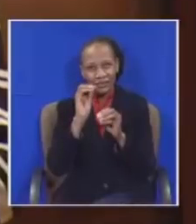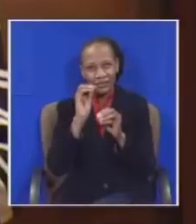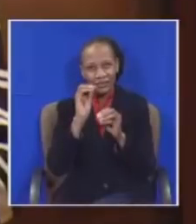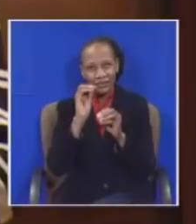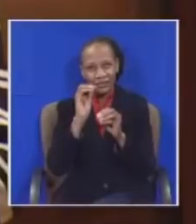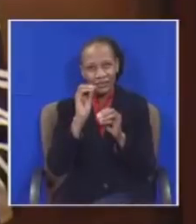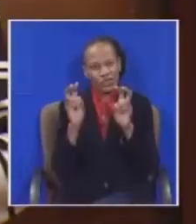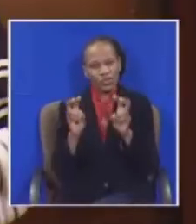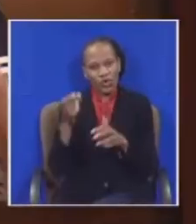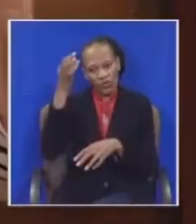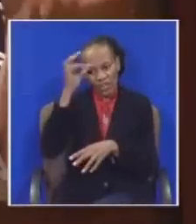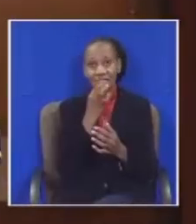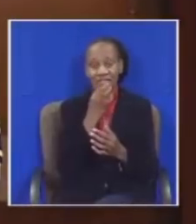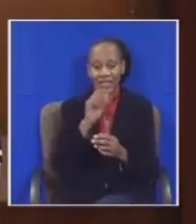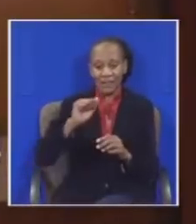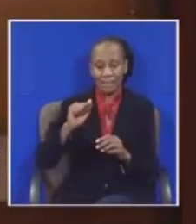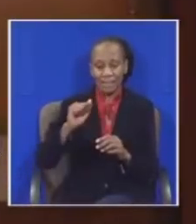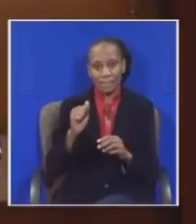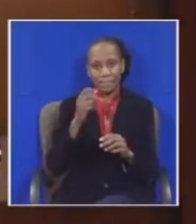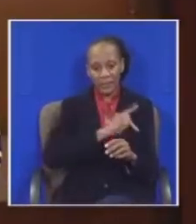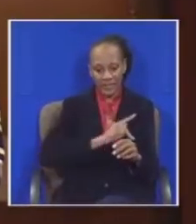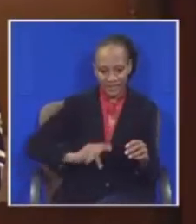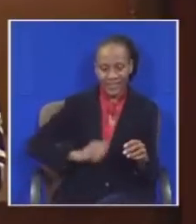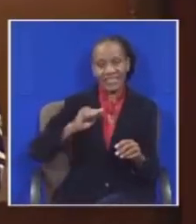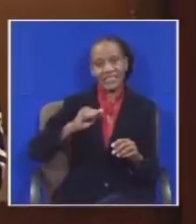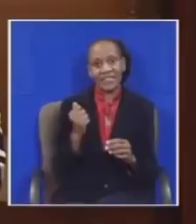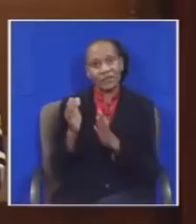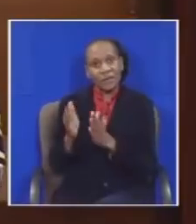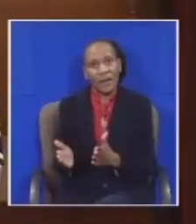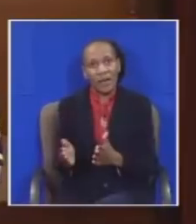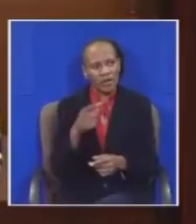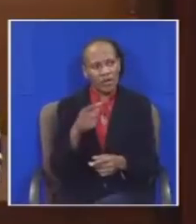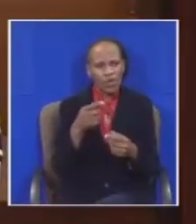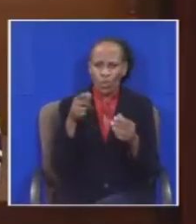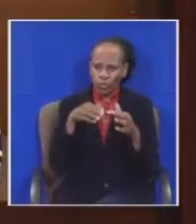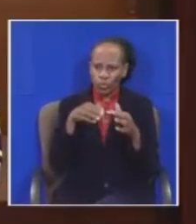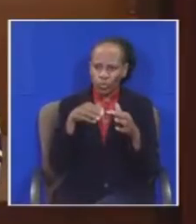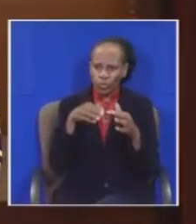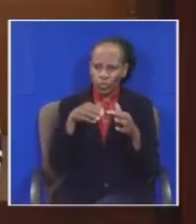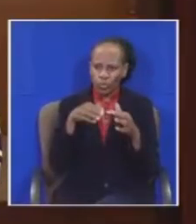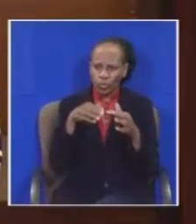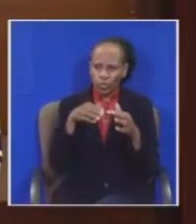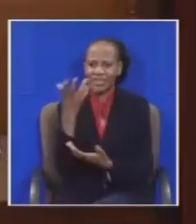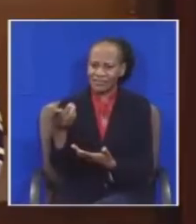and we've seen their attempted to challenge and in a court to stop from being published and